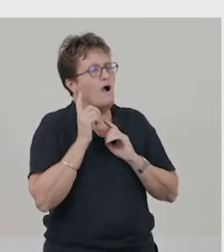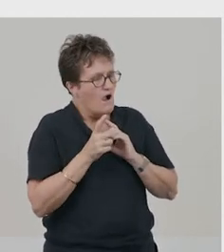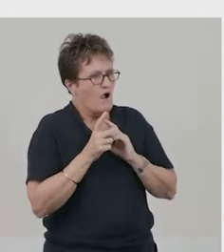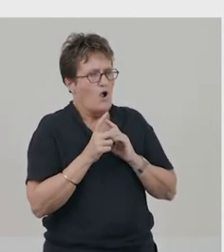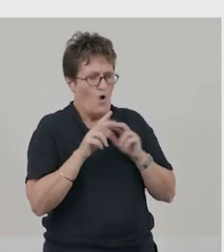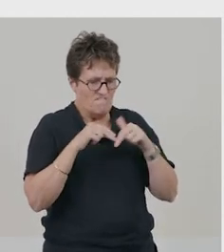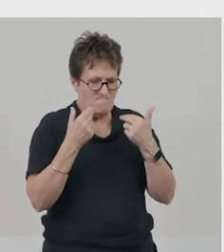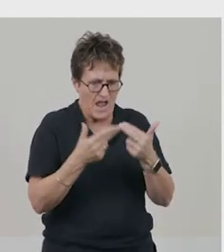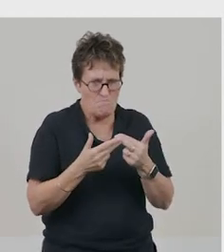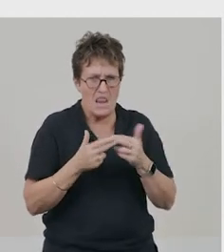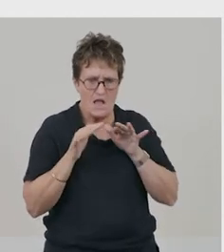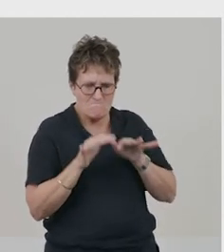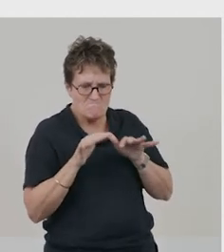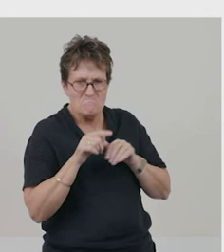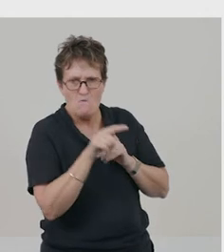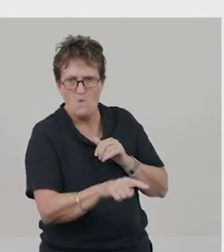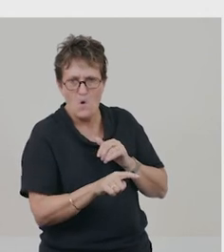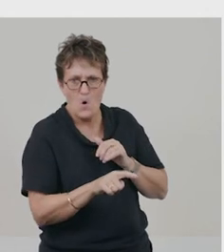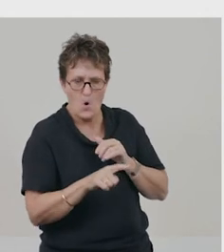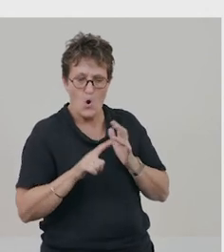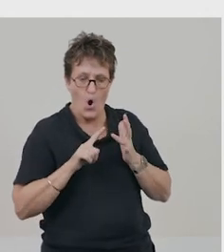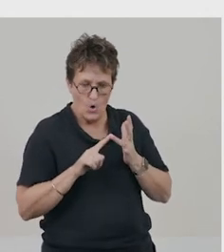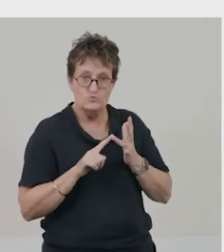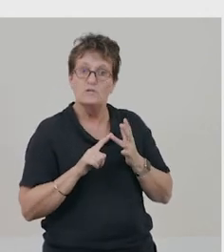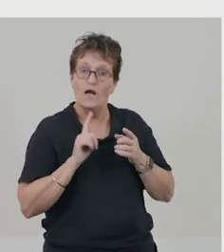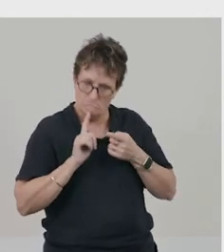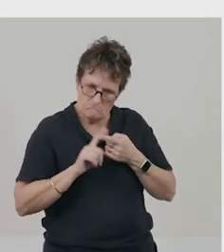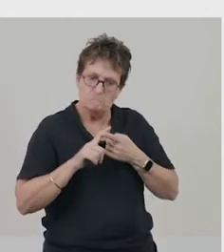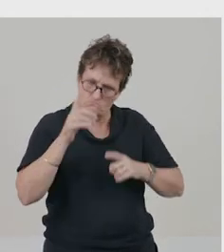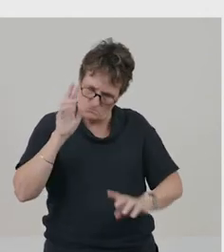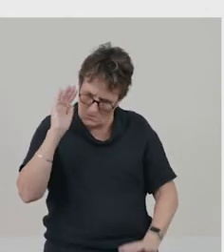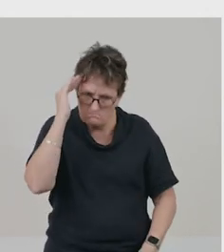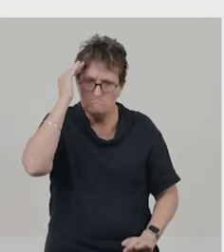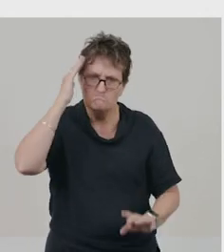even though her family laughed at her, Oshi still went looking for the cauldron.